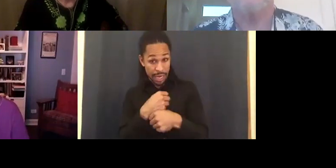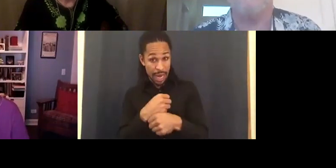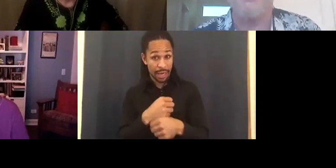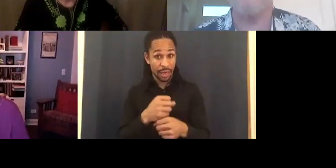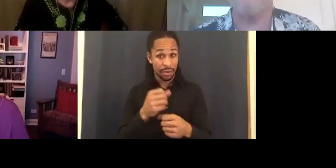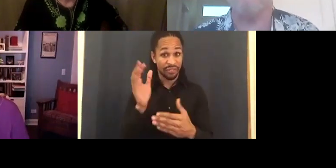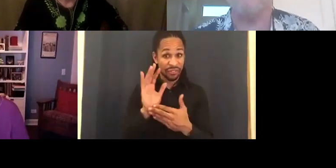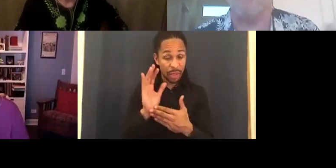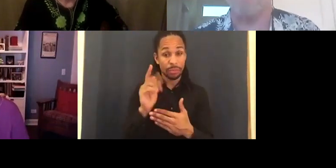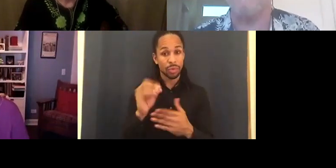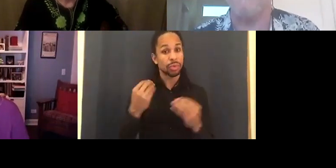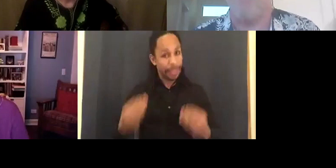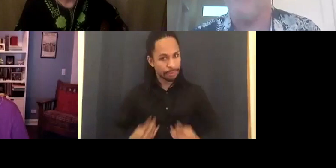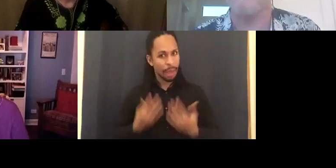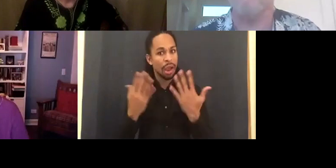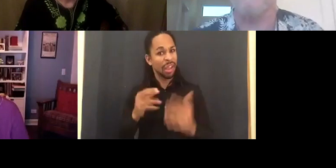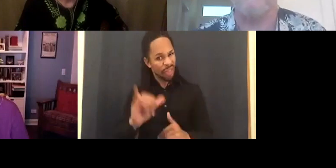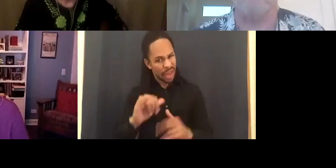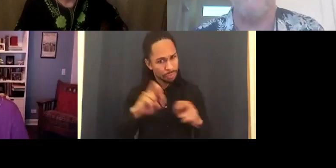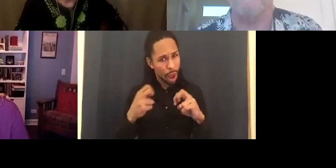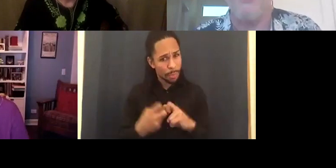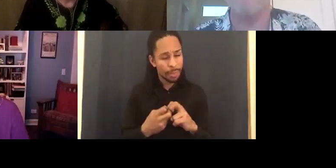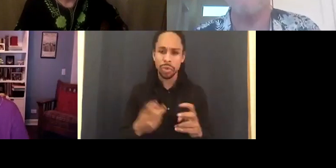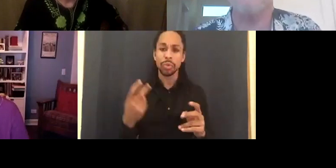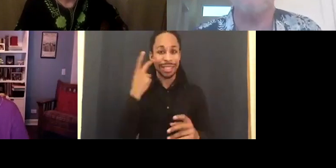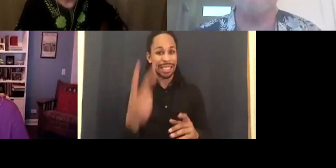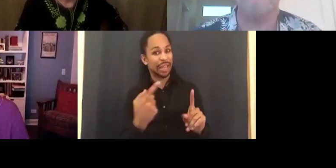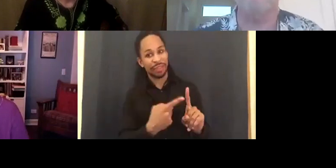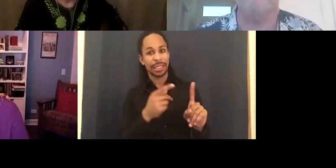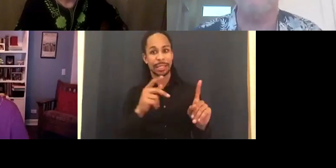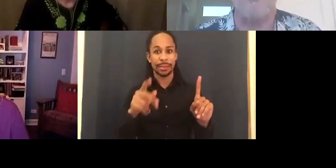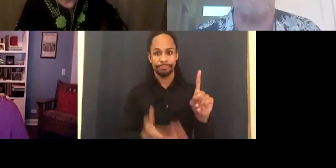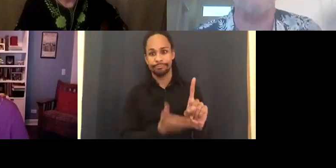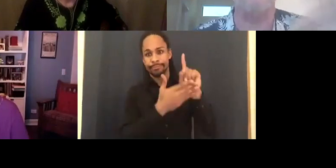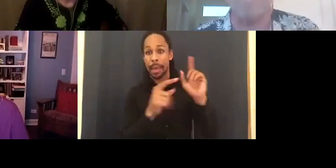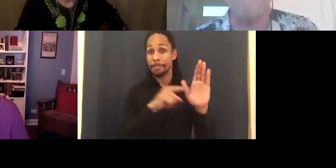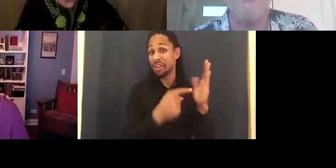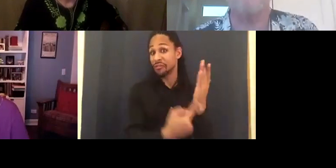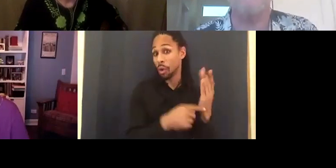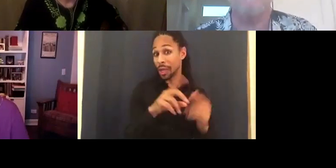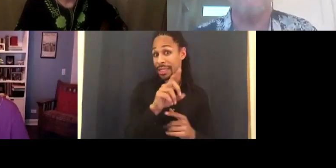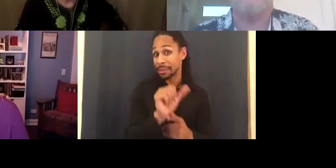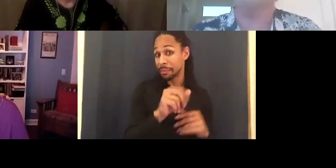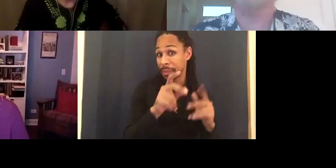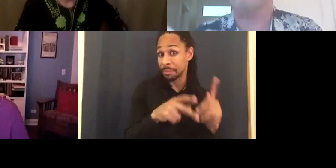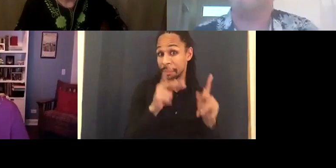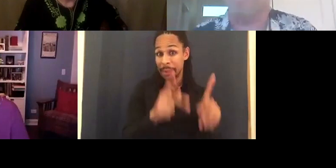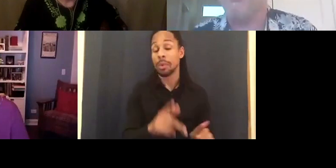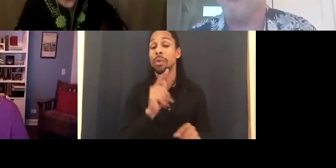Lots of us in the disability community are on different spectrums in our journey?